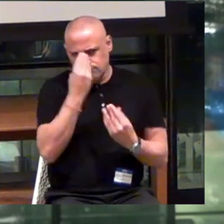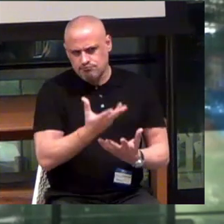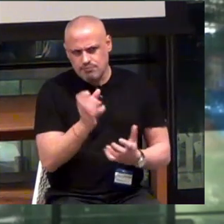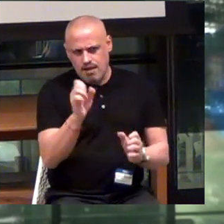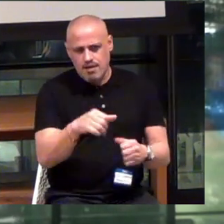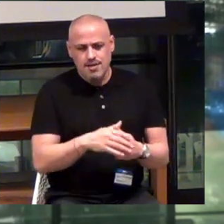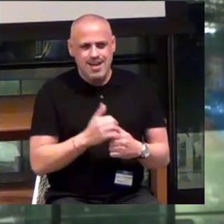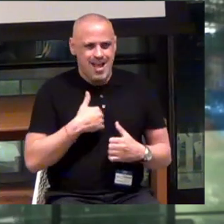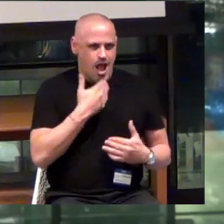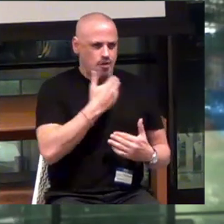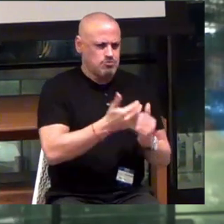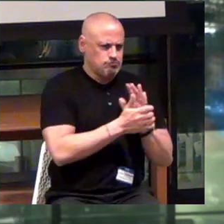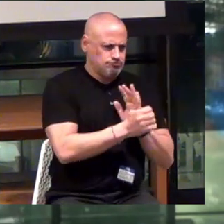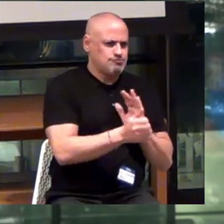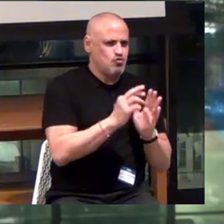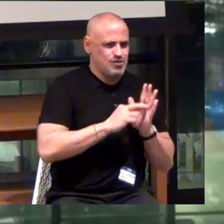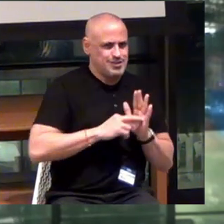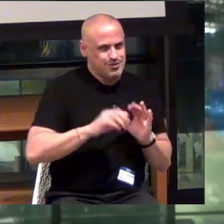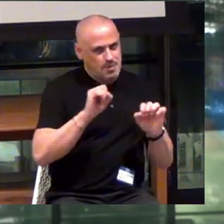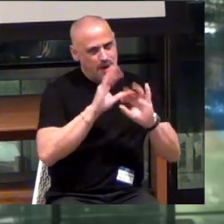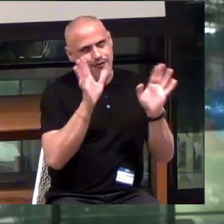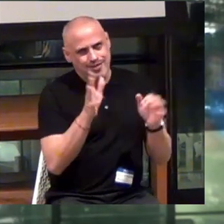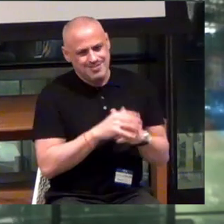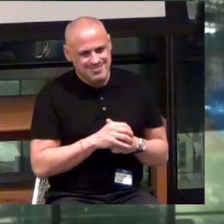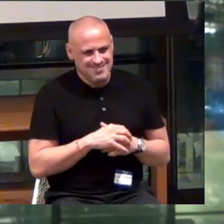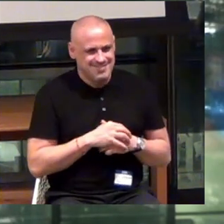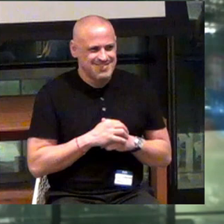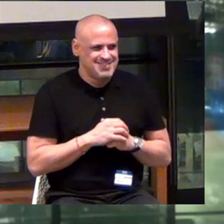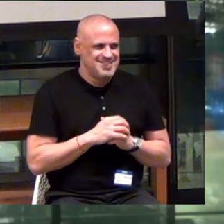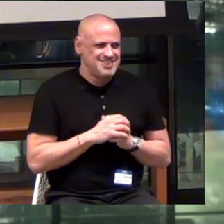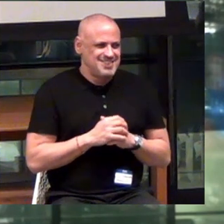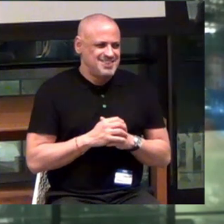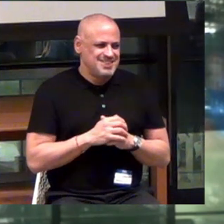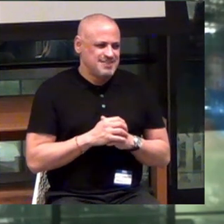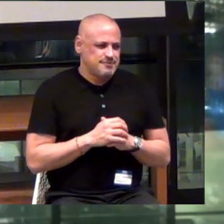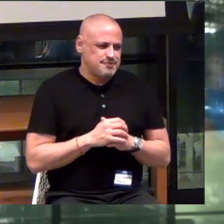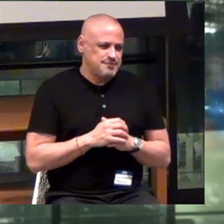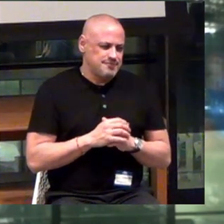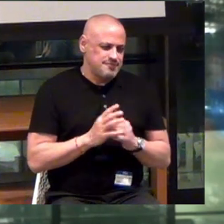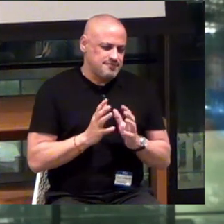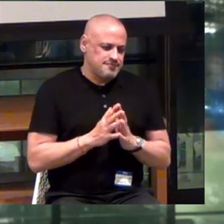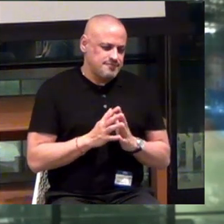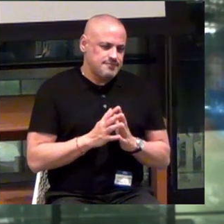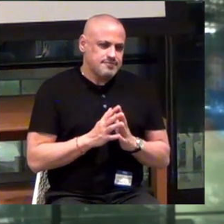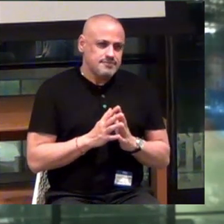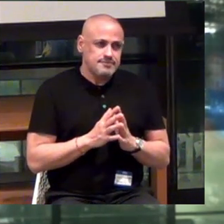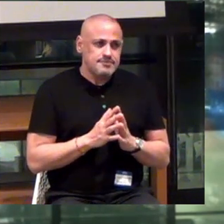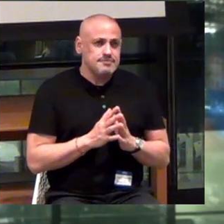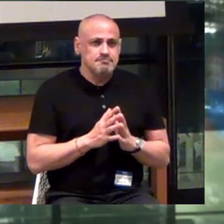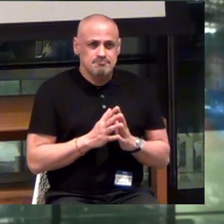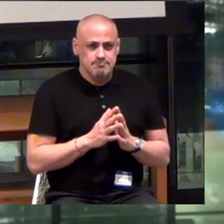I'm good at research, apparently. Hey, Sandy.